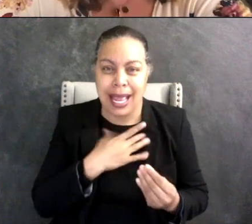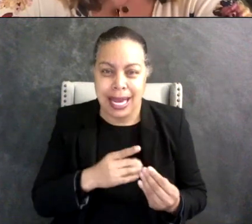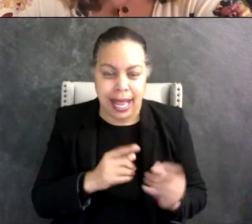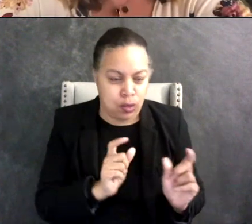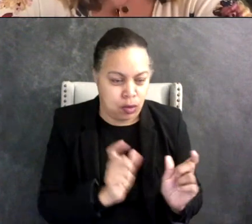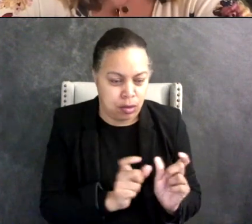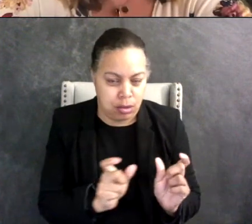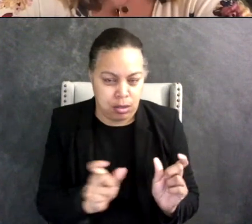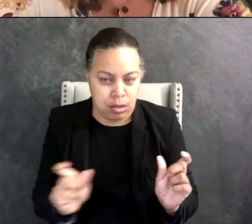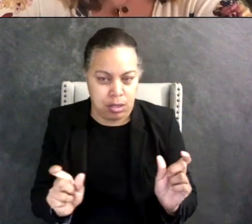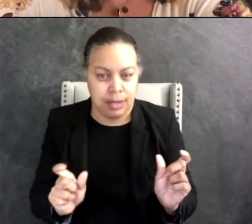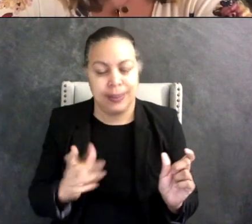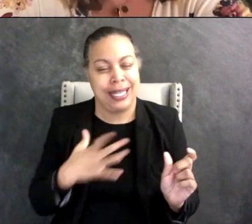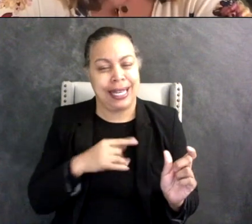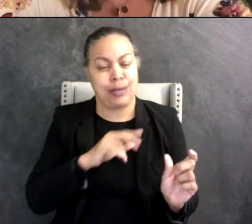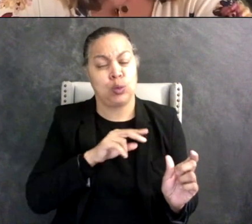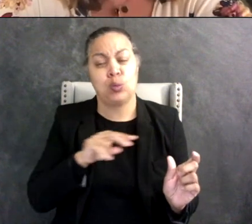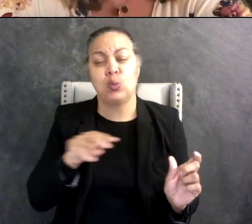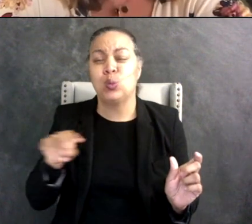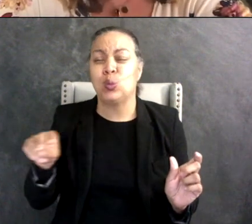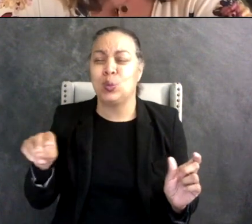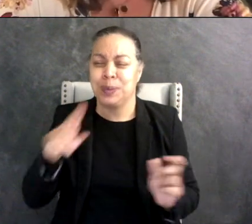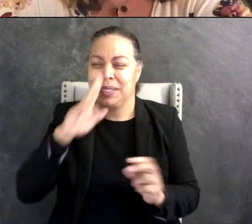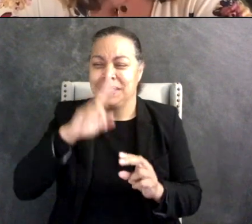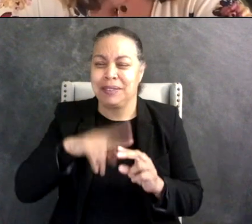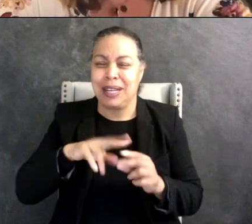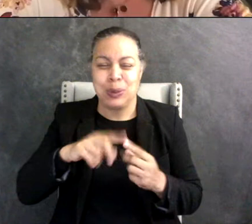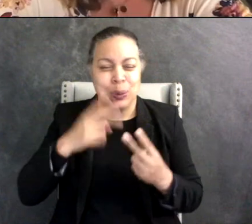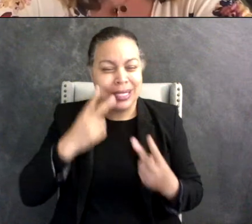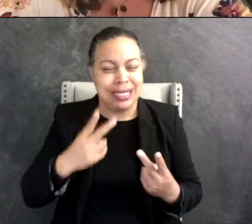liked to look at it because it was like fun to look at it was beautiful to look at and then I